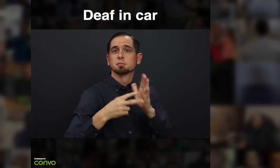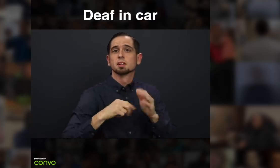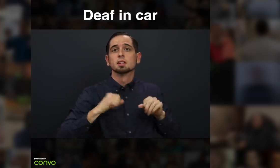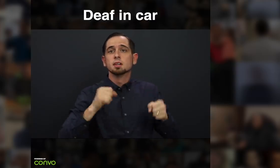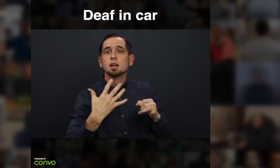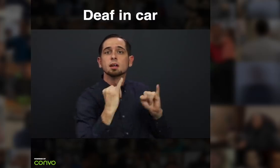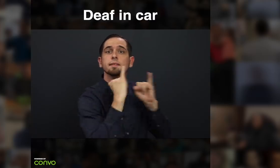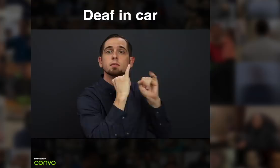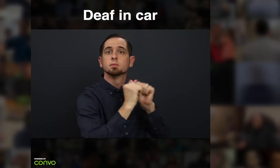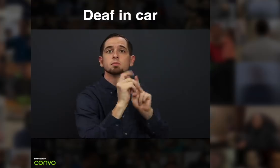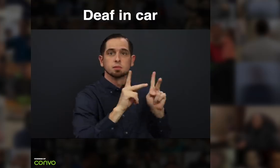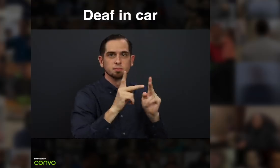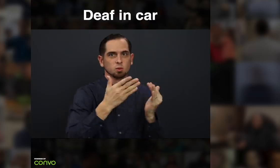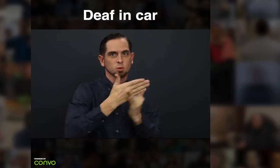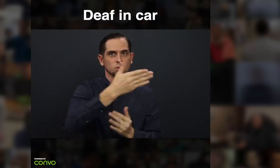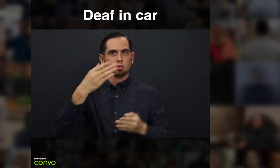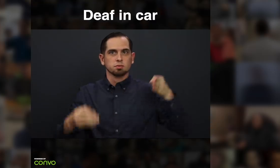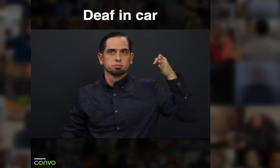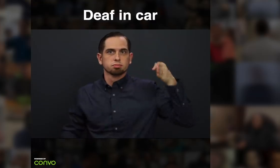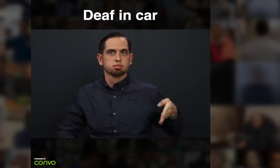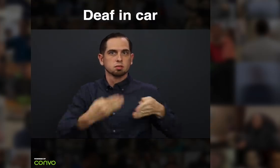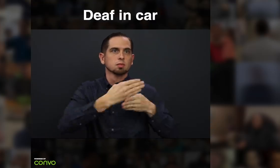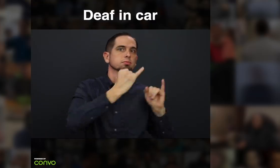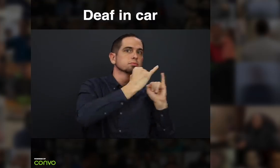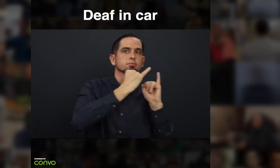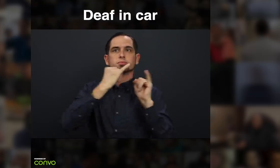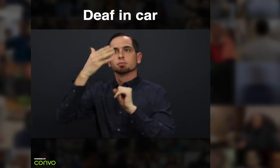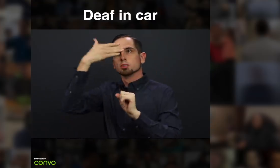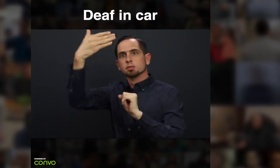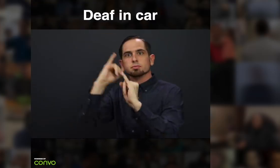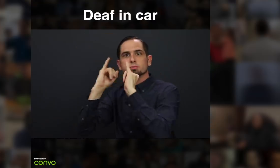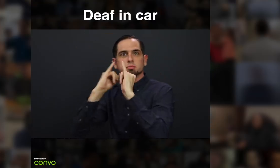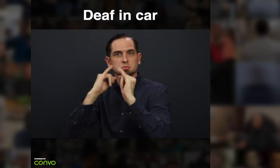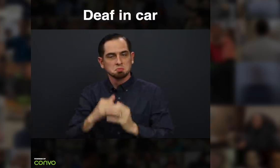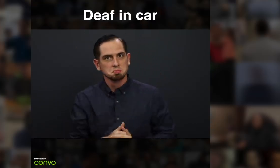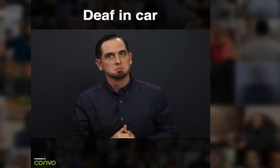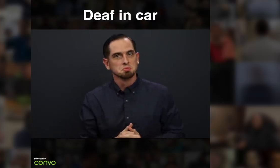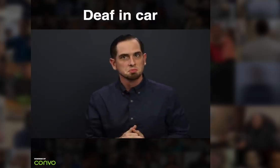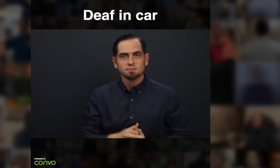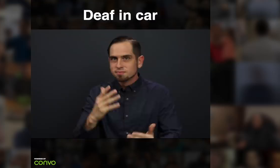I could do interviews from out the window. Hmm.